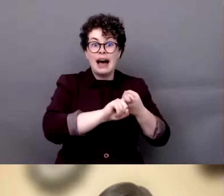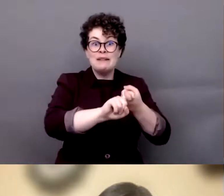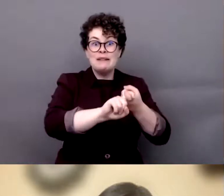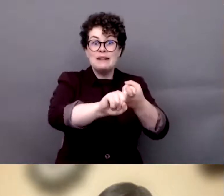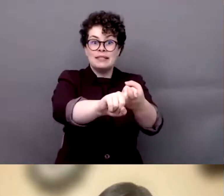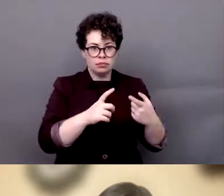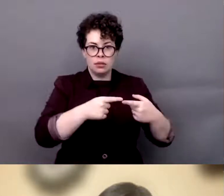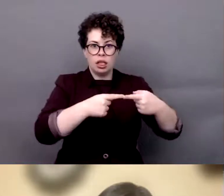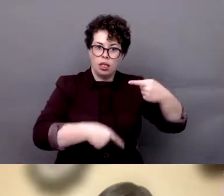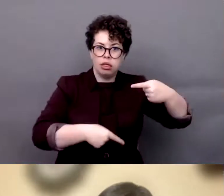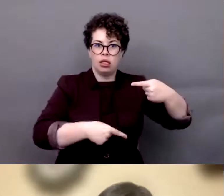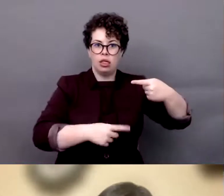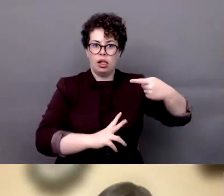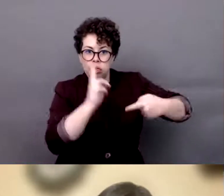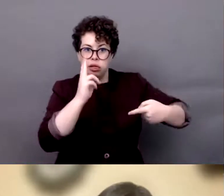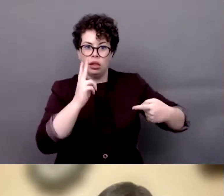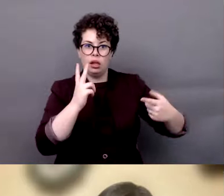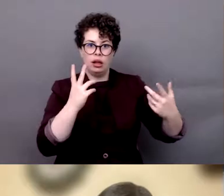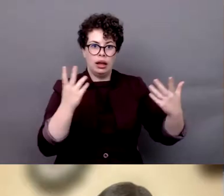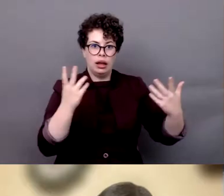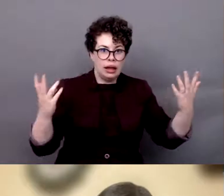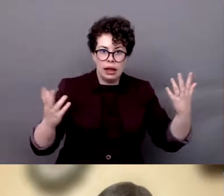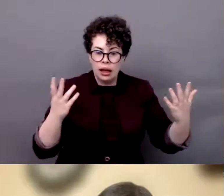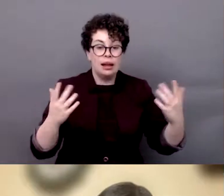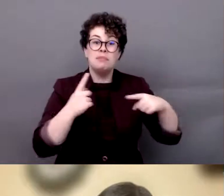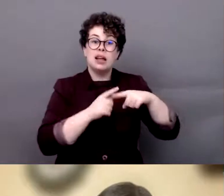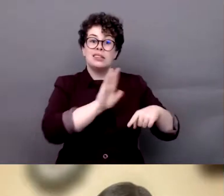pandemic. And their family members, in face